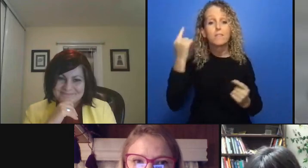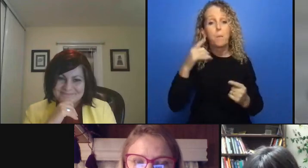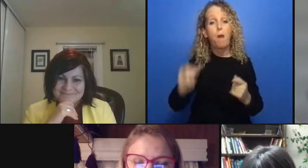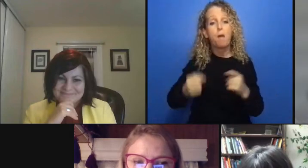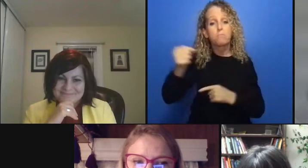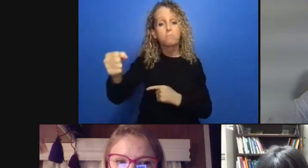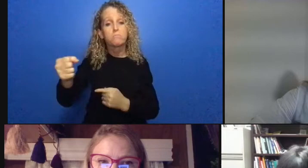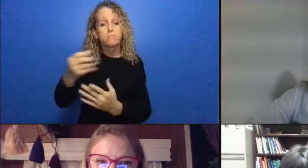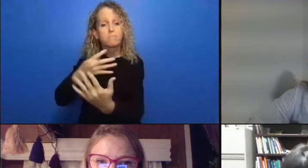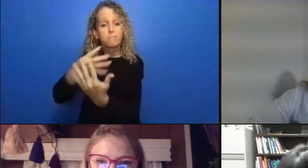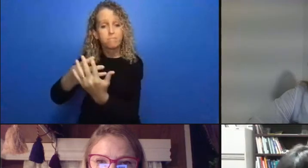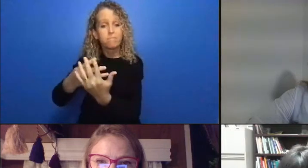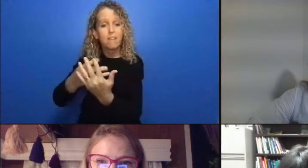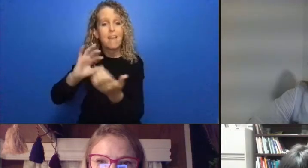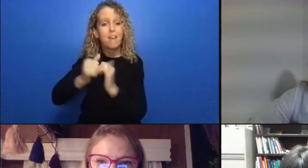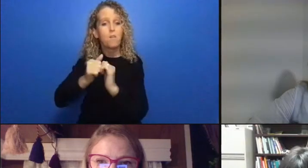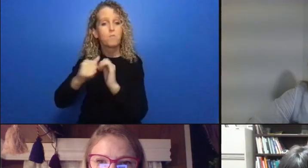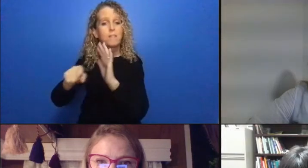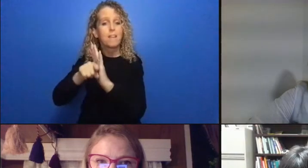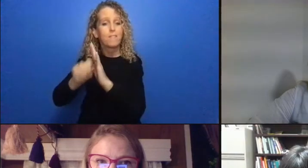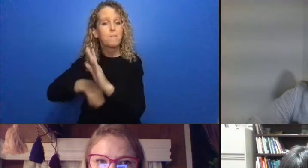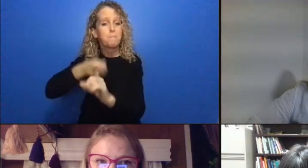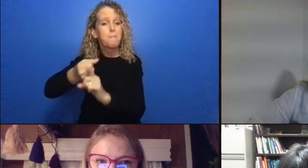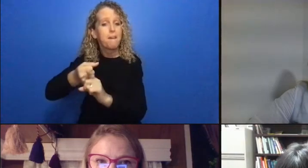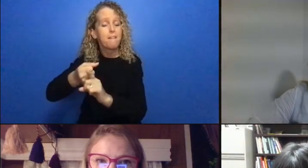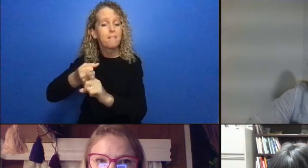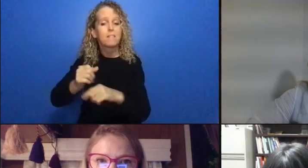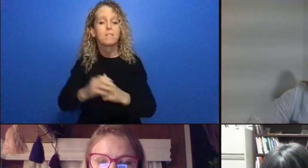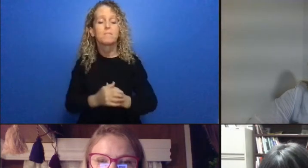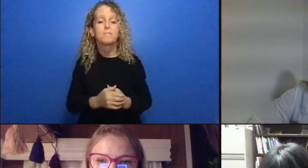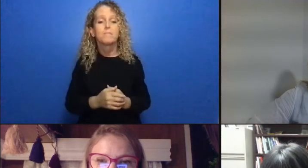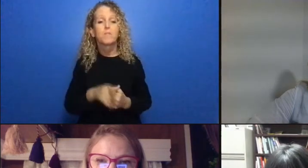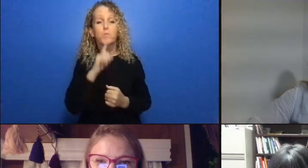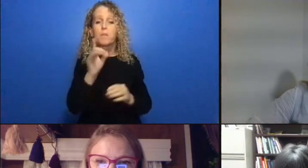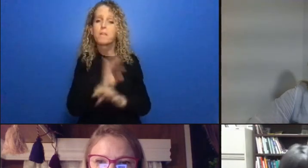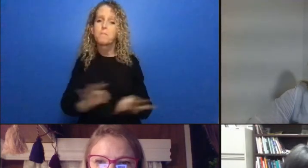the type of platforms use is something that can be very concretely and very immediately implemented